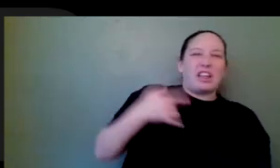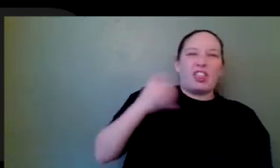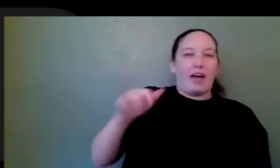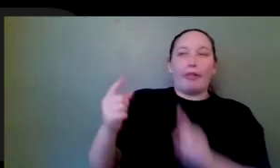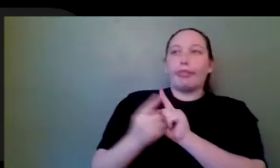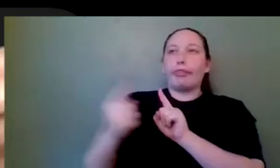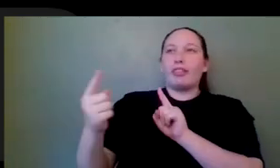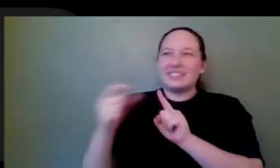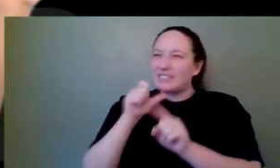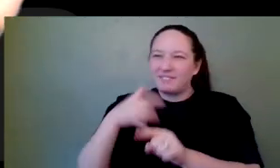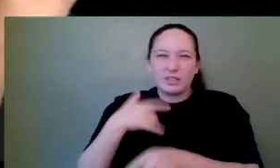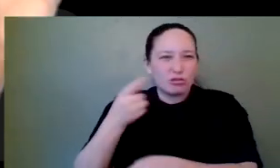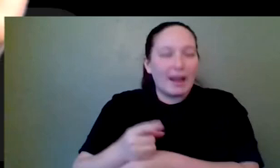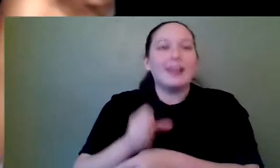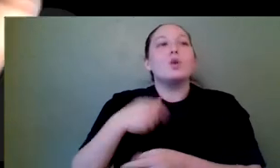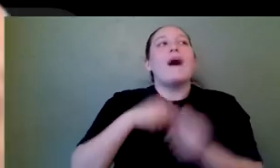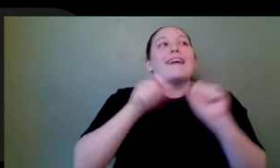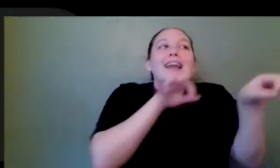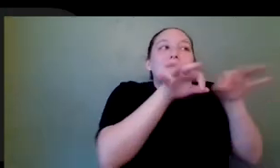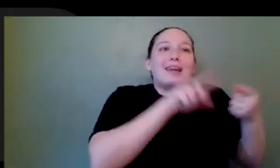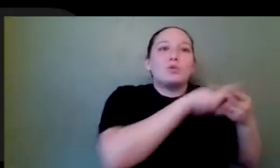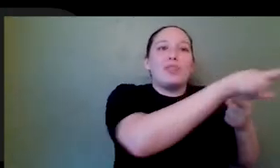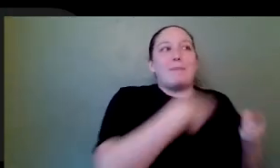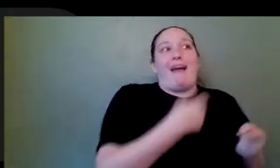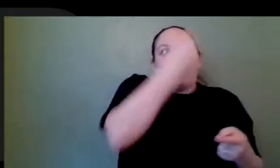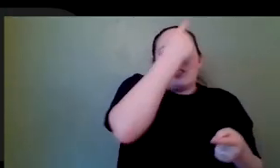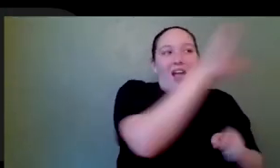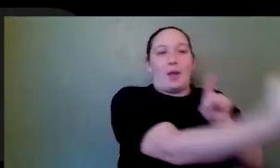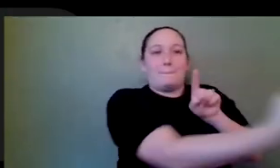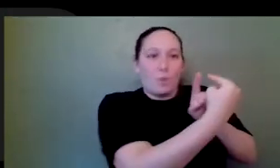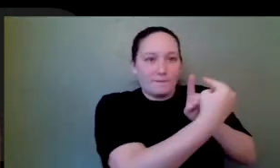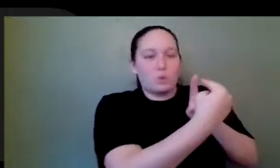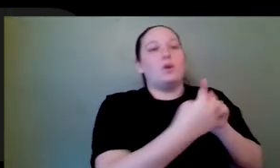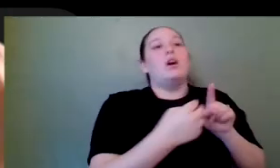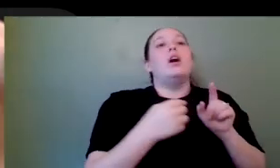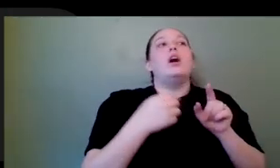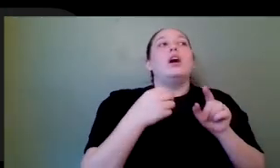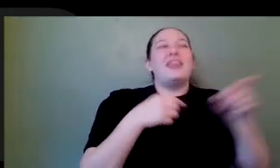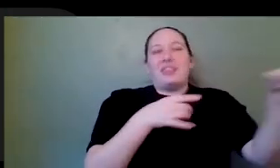good relationship with somebody who does a discipline that you don't do when you're about to critique, but if you can have a conversation